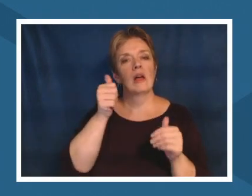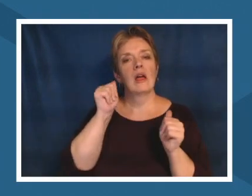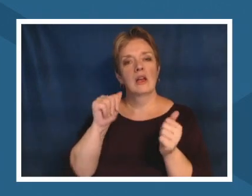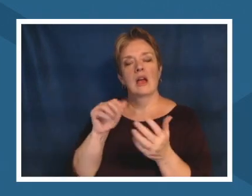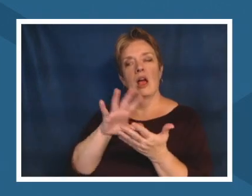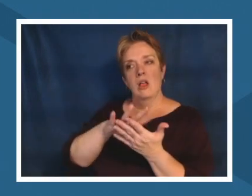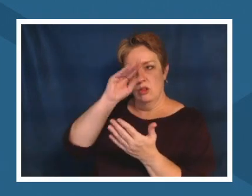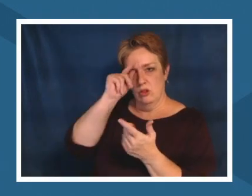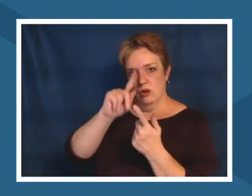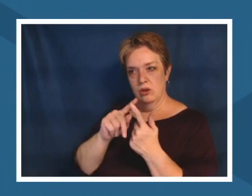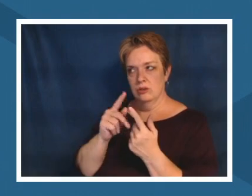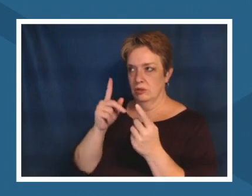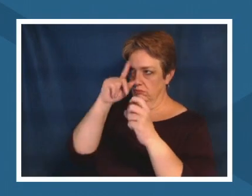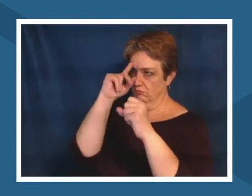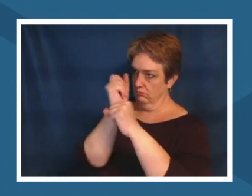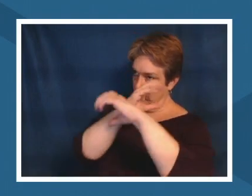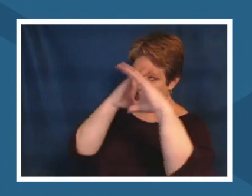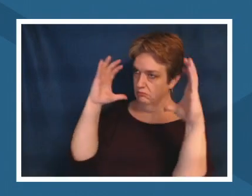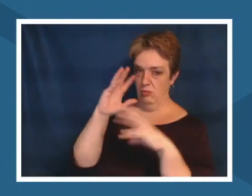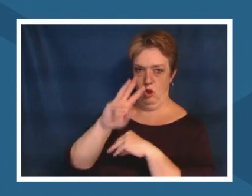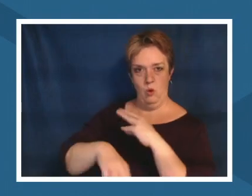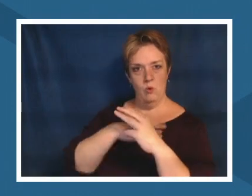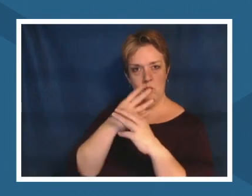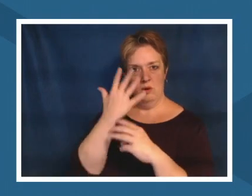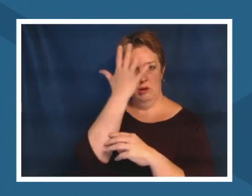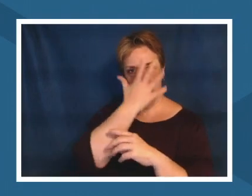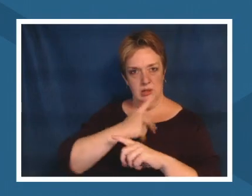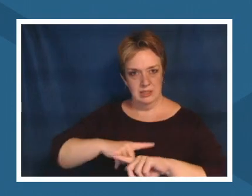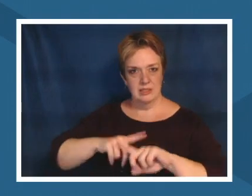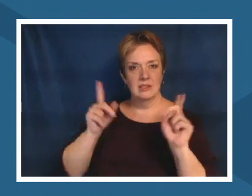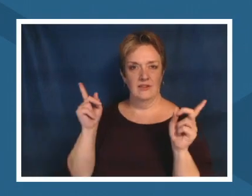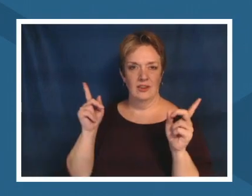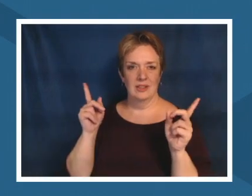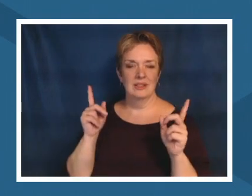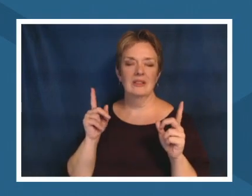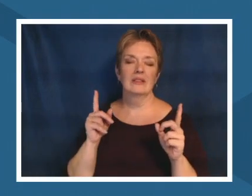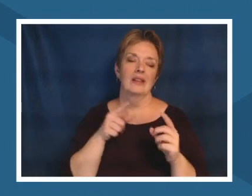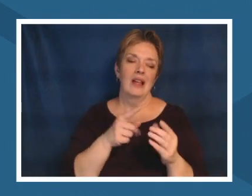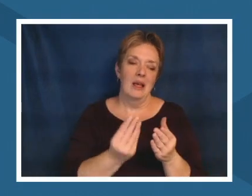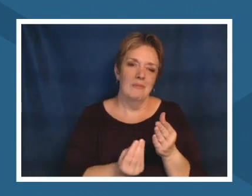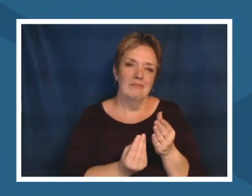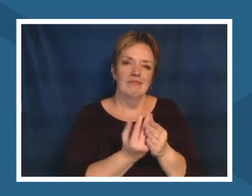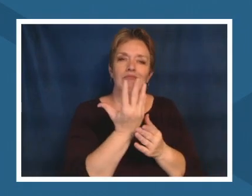as these plants sort of thrive in these natural spaces